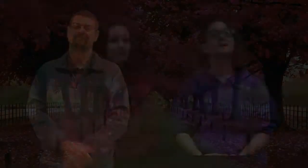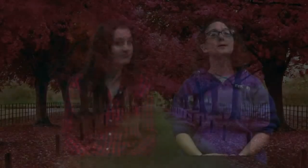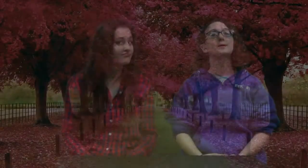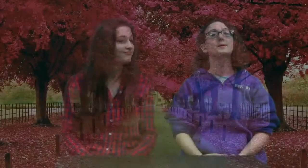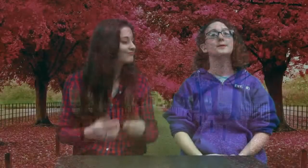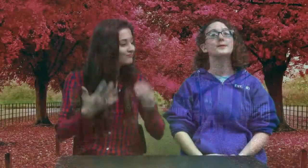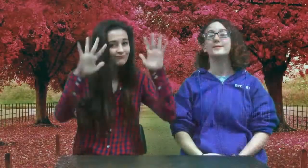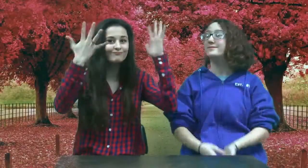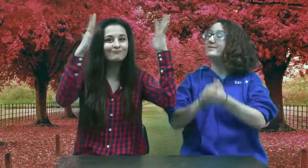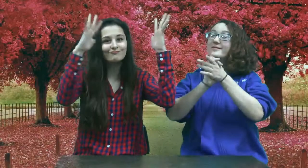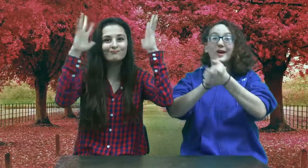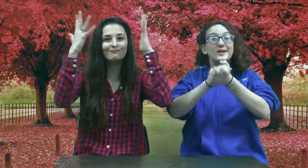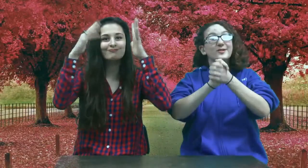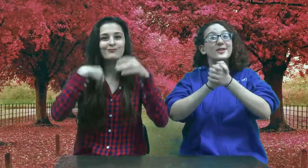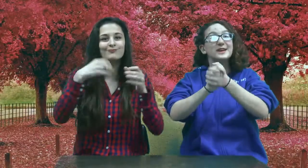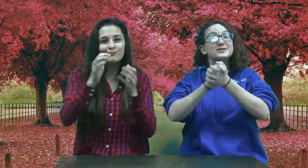Yay!!!!!!